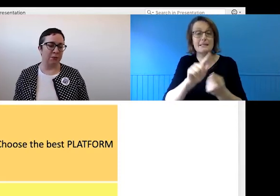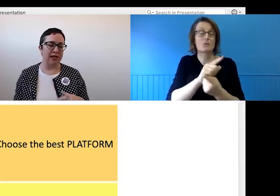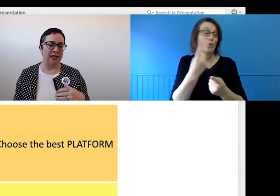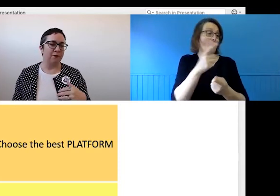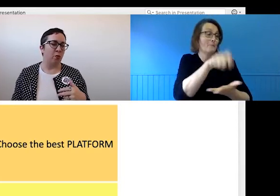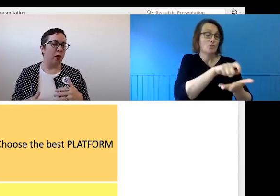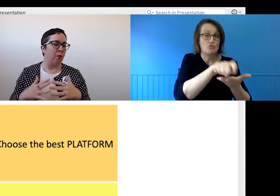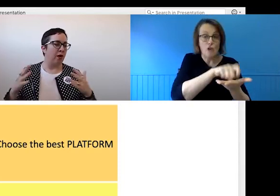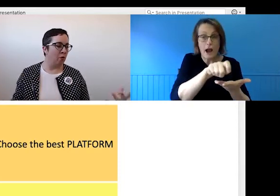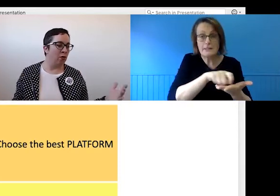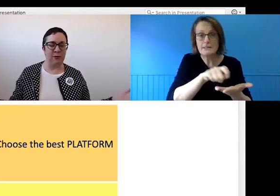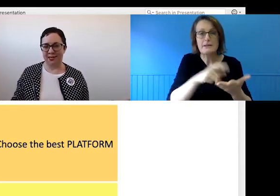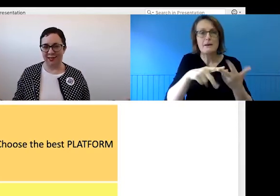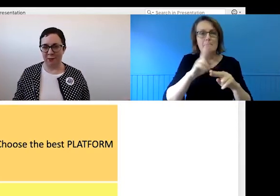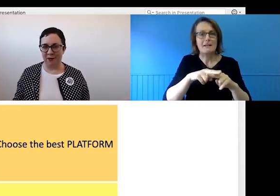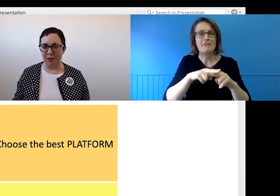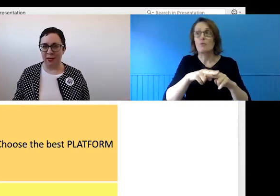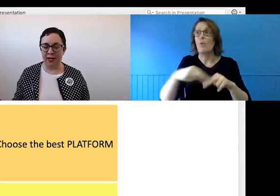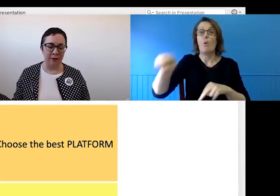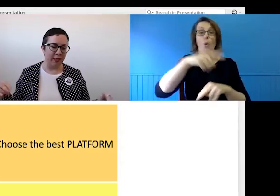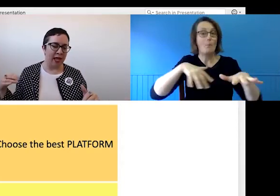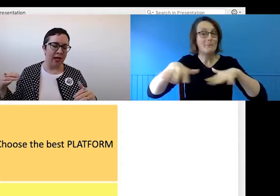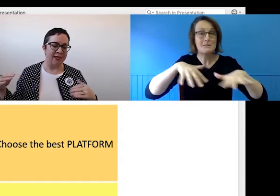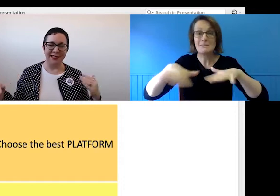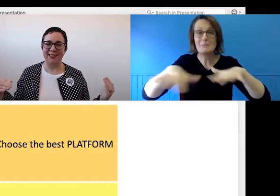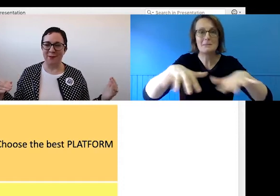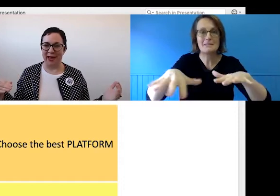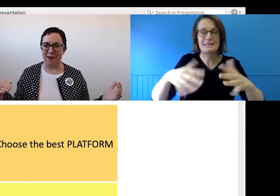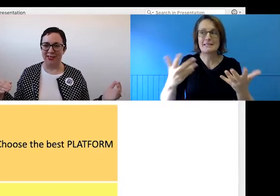but when we're all busier than we've ever been, does someone have the